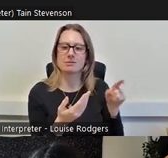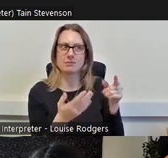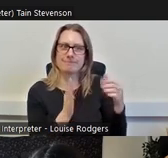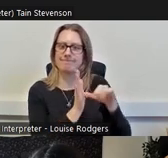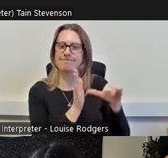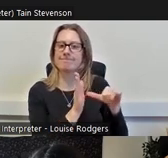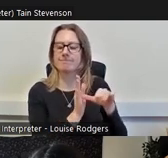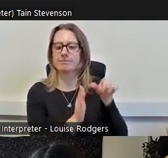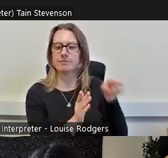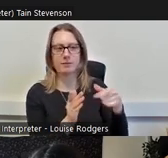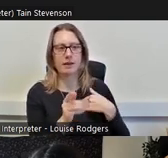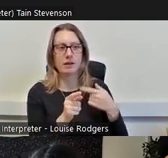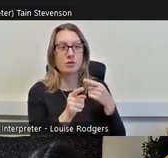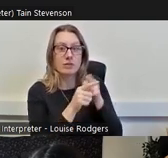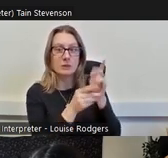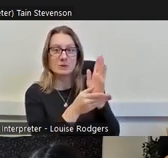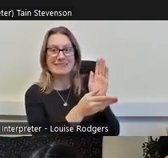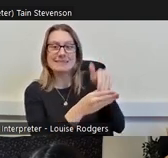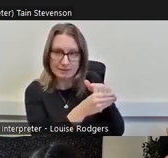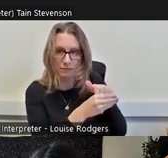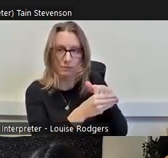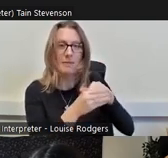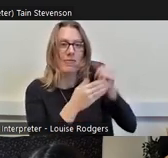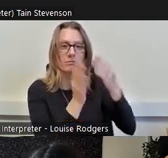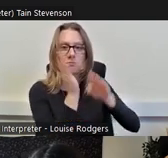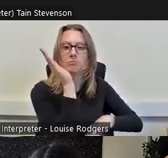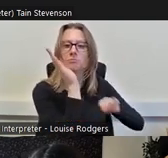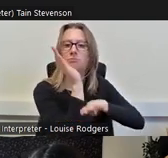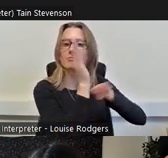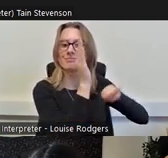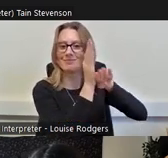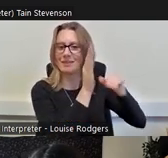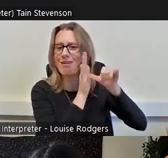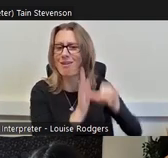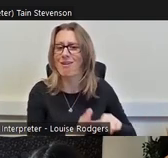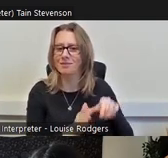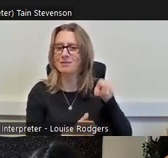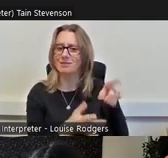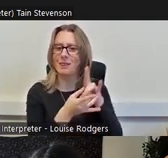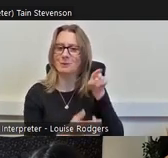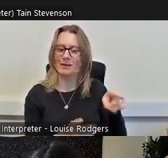not only getting in but also progressing in the sector and being in those more influential roles.